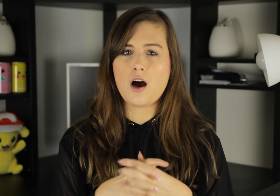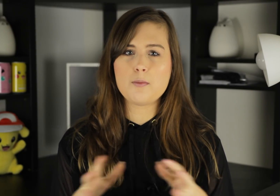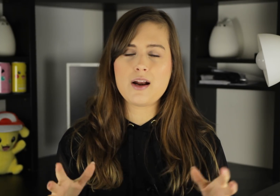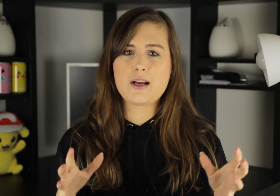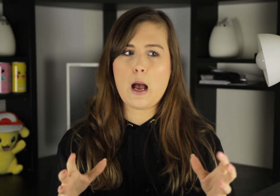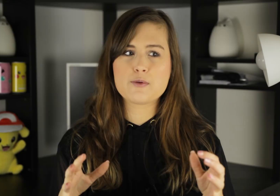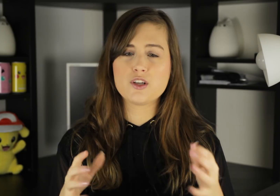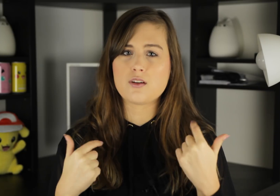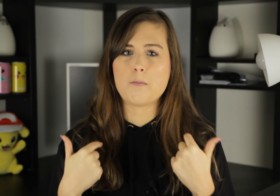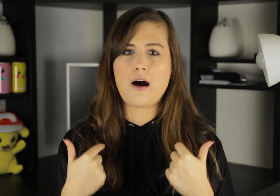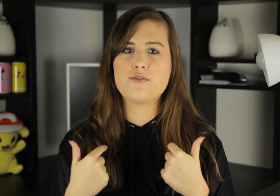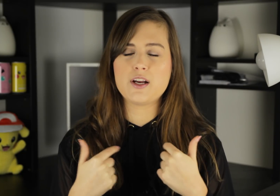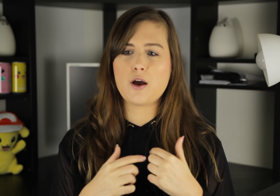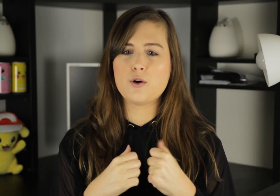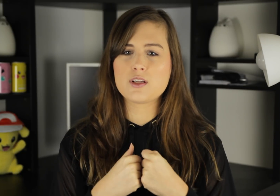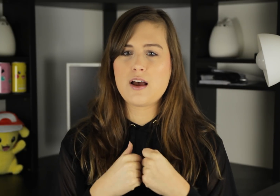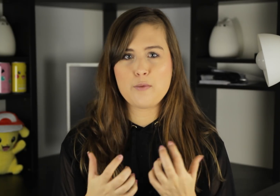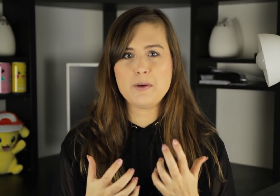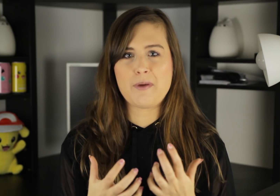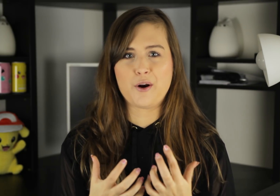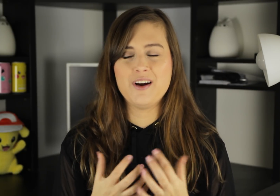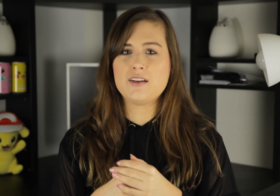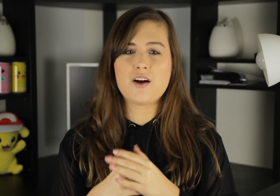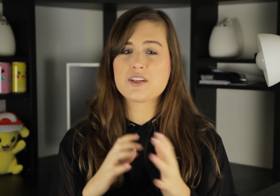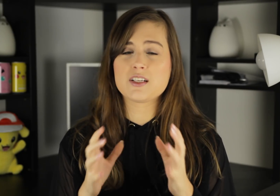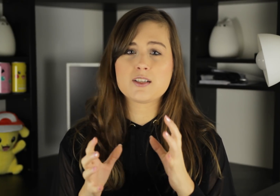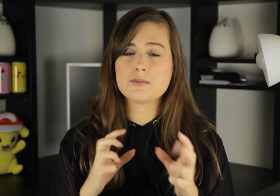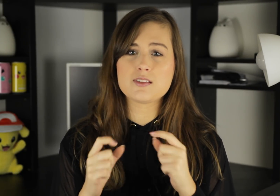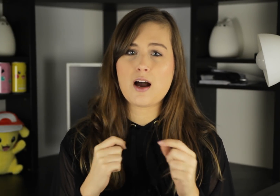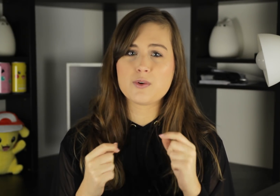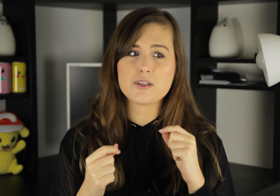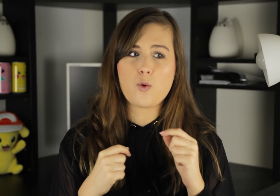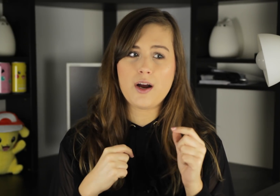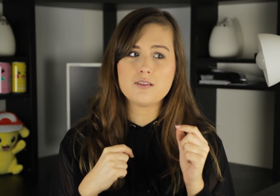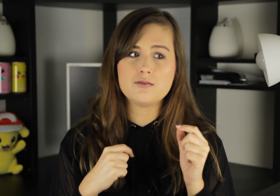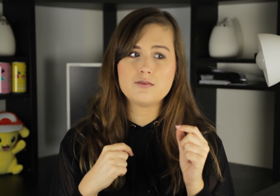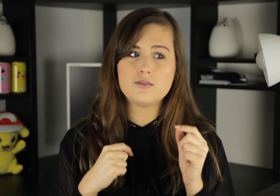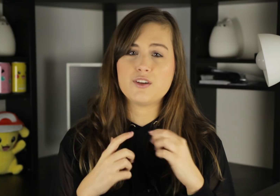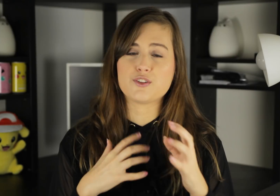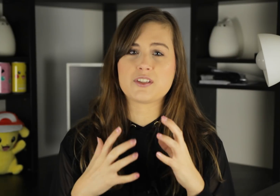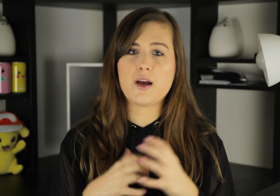The automatic captions on my videos have been better. Now, the system does not really quite understand